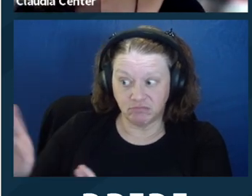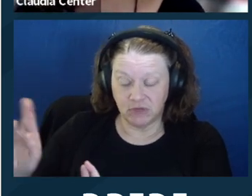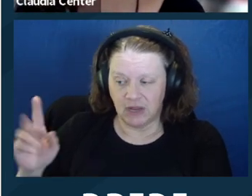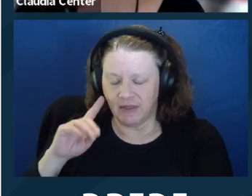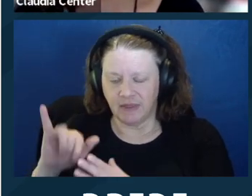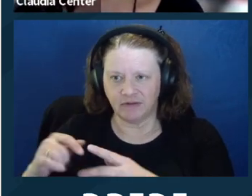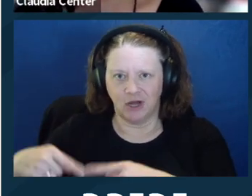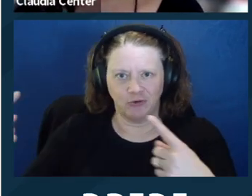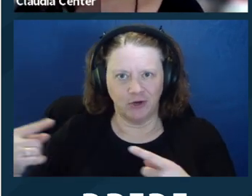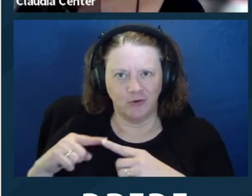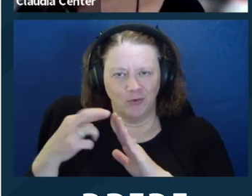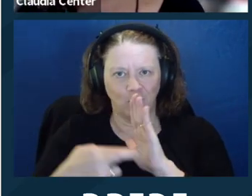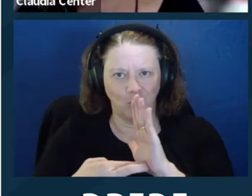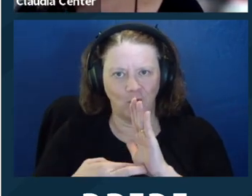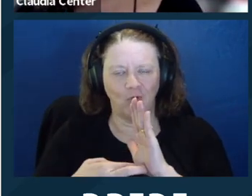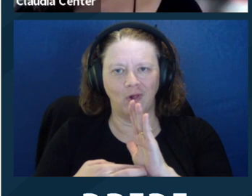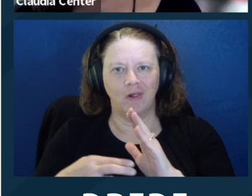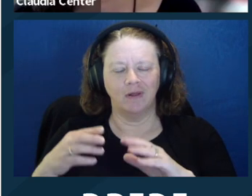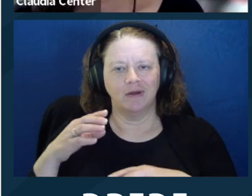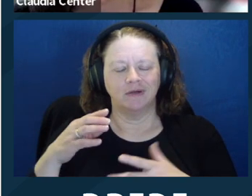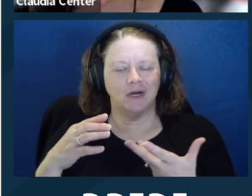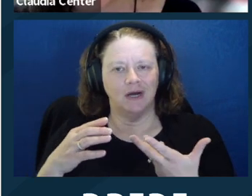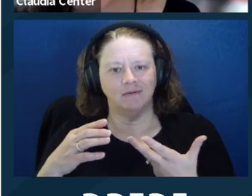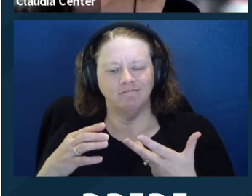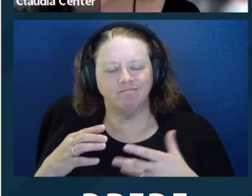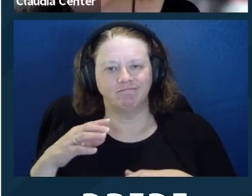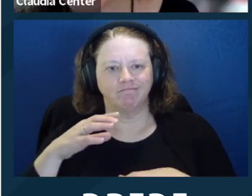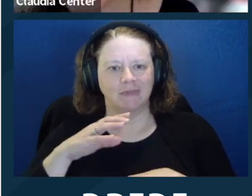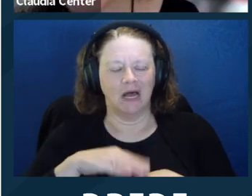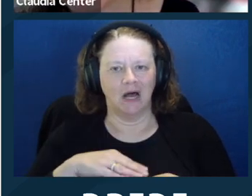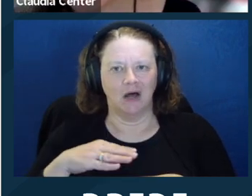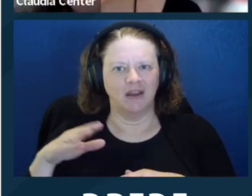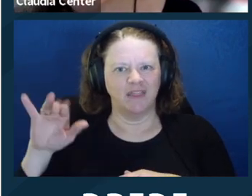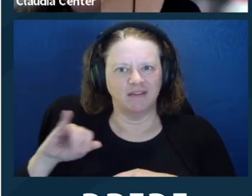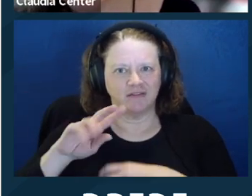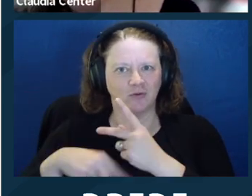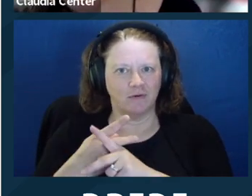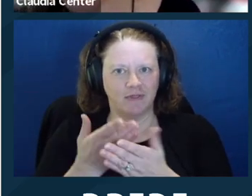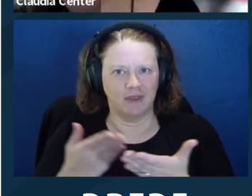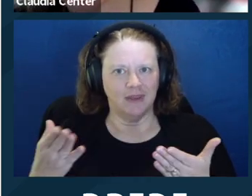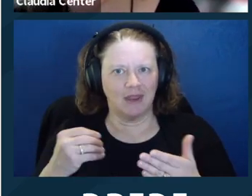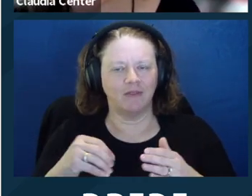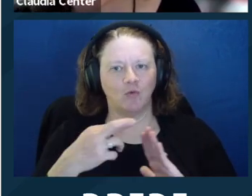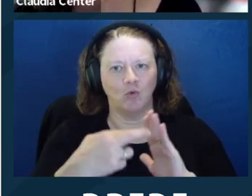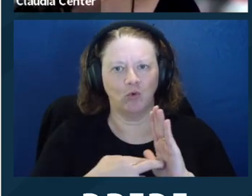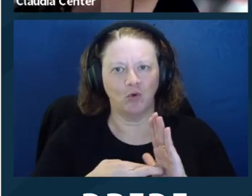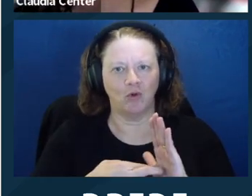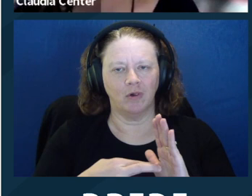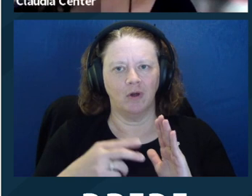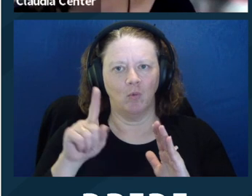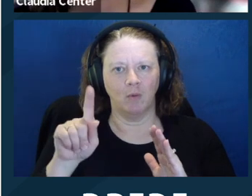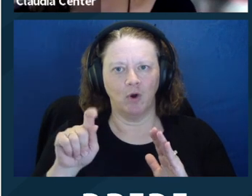contrary to our rules on confidential communications and really contrary to the Supreme Court's